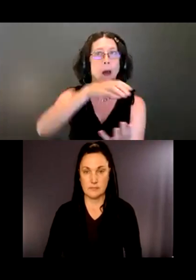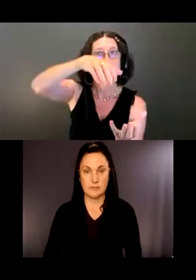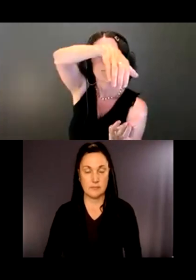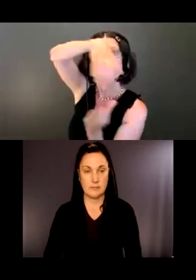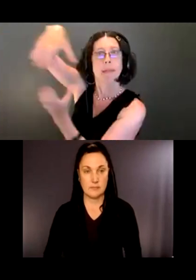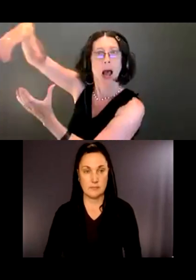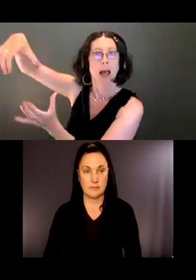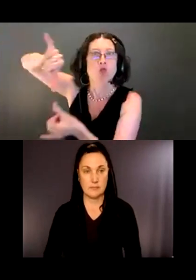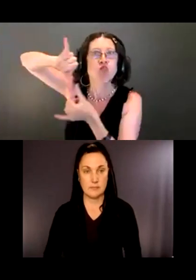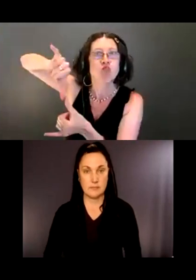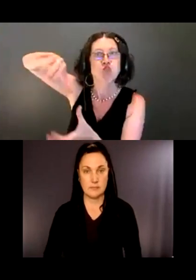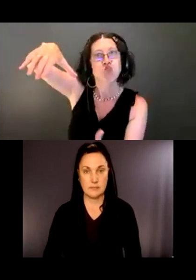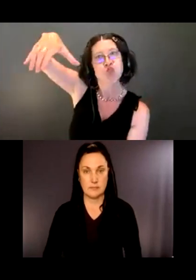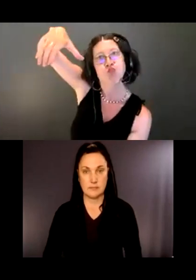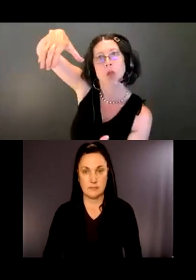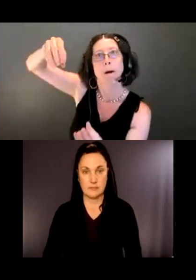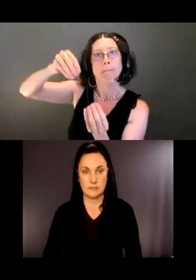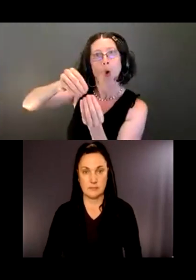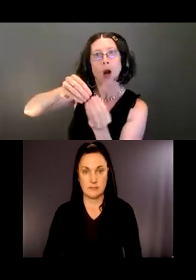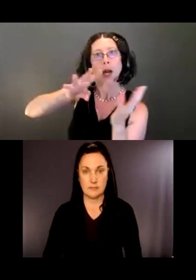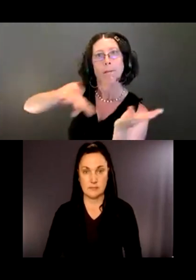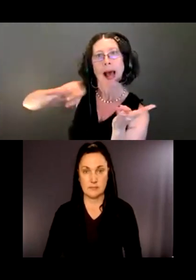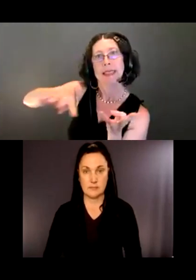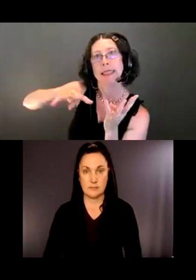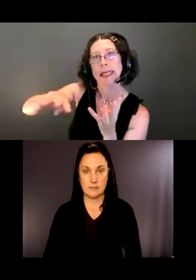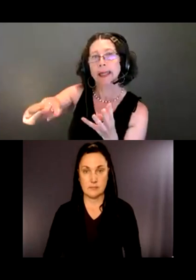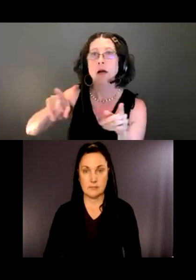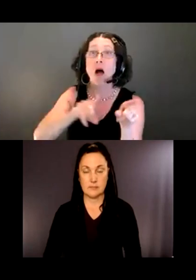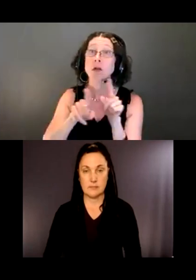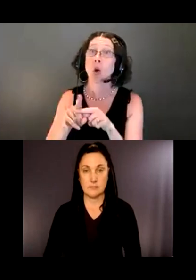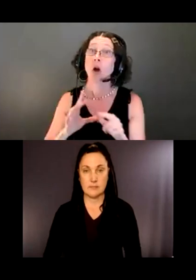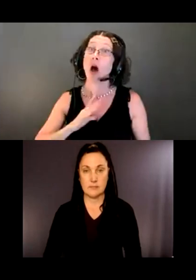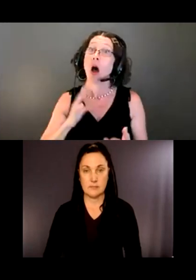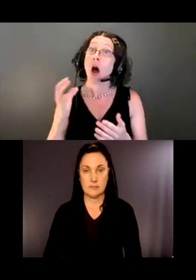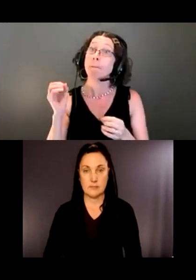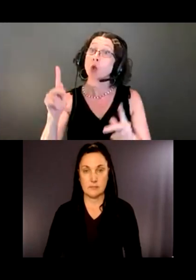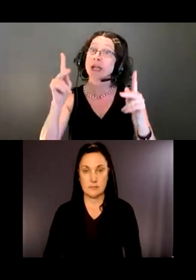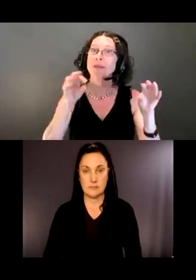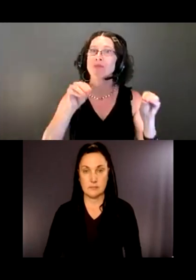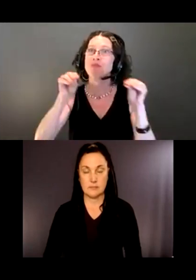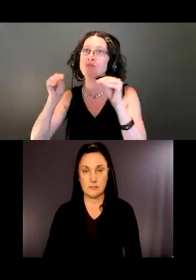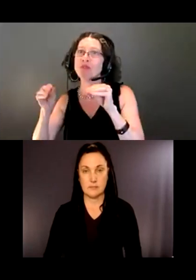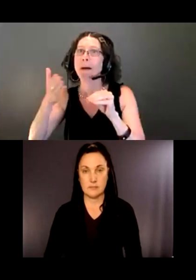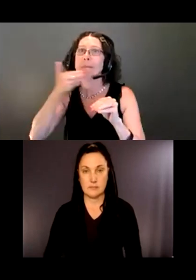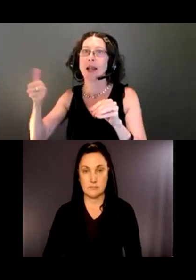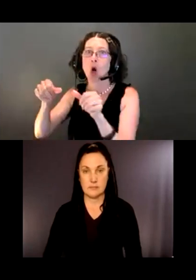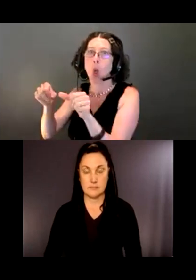We also have an opportunity to put it in a better location. So let me get you oriented to the project area.